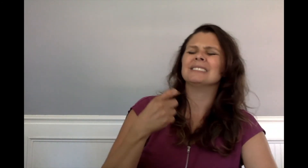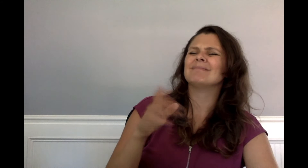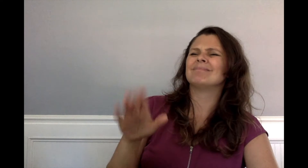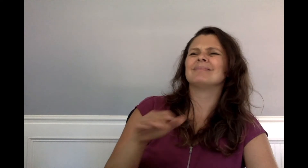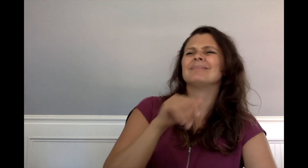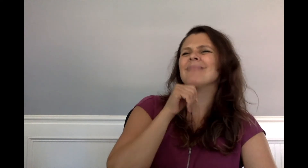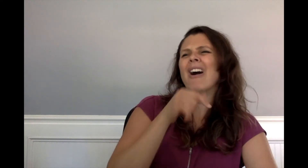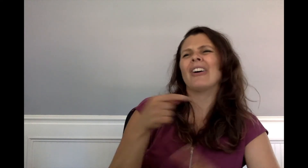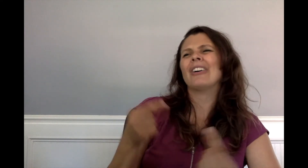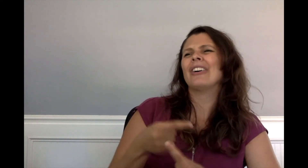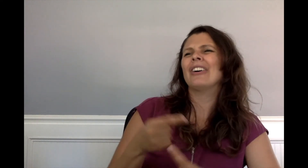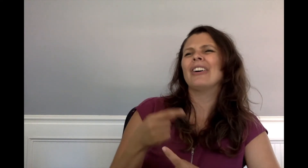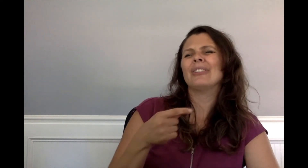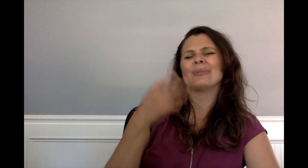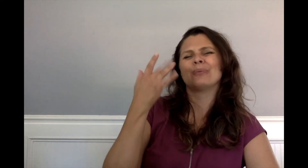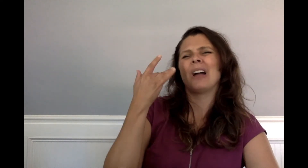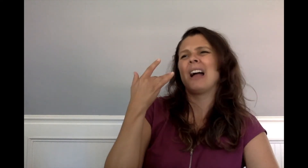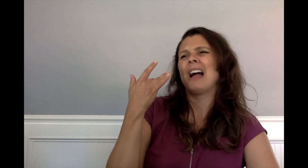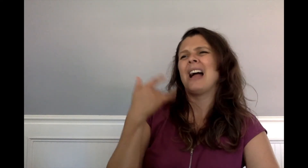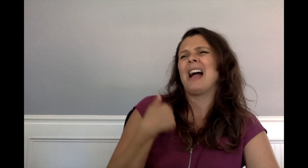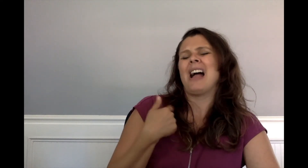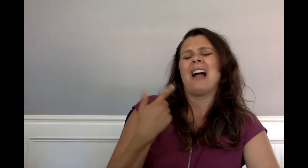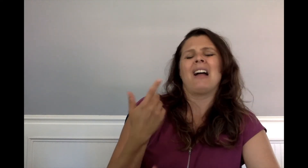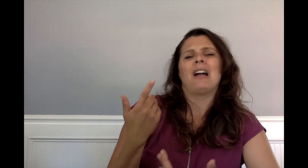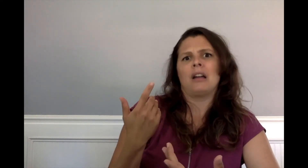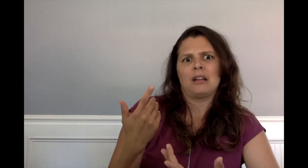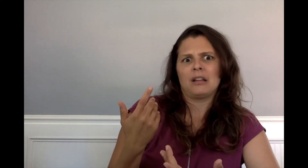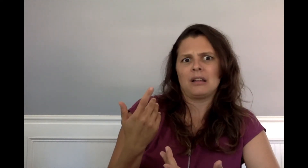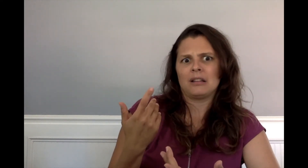"They're not going to hurt," Dex said, "because we're going to-"